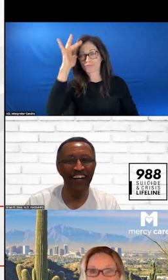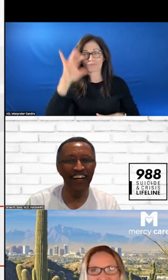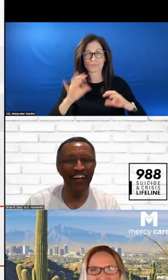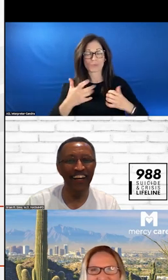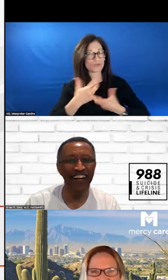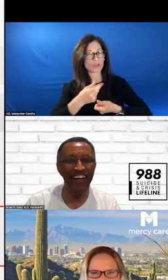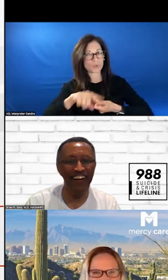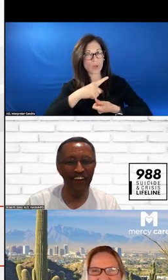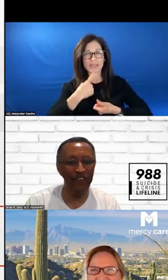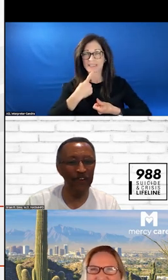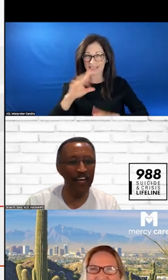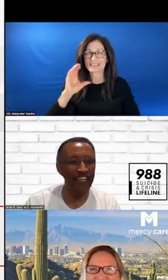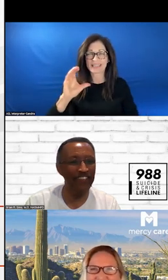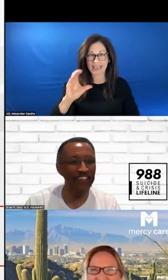WITH C. >>: ALL RIGHTY.